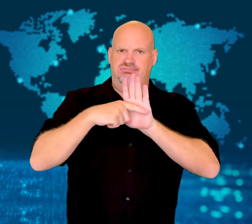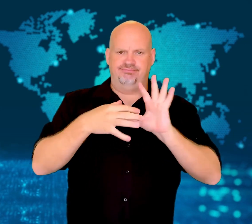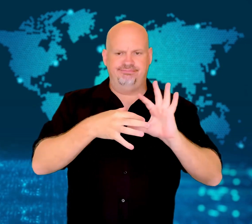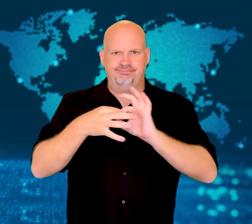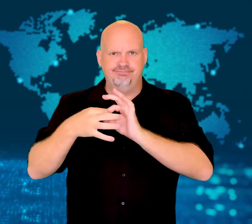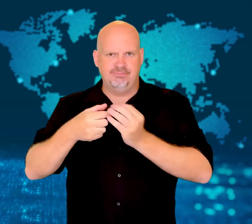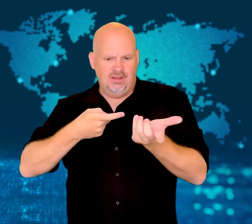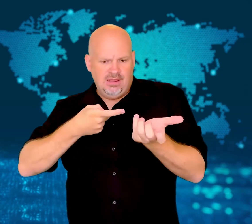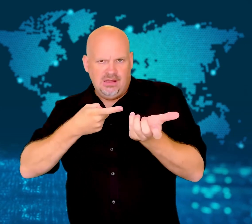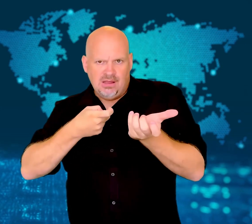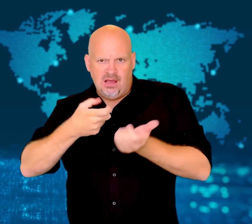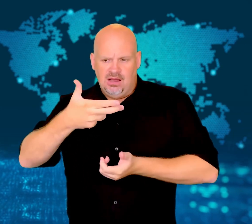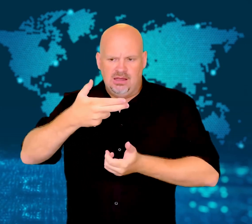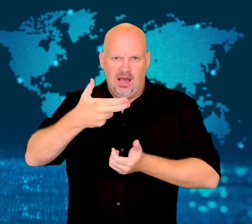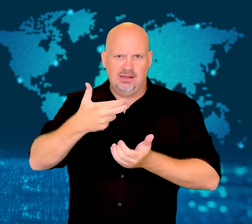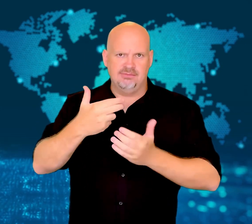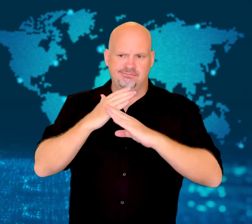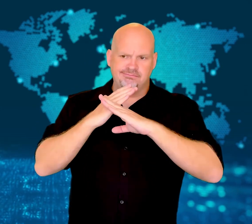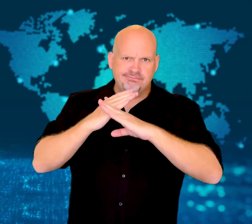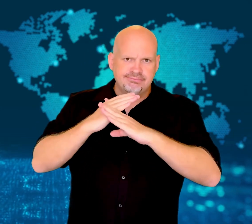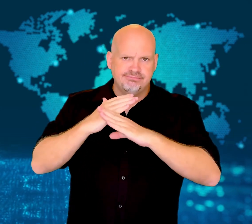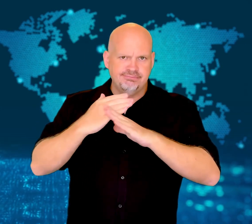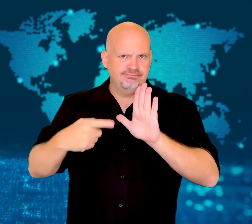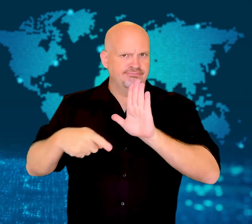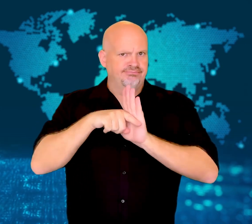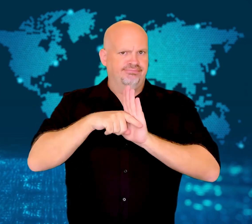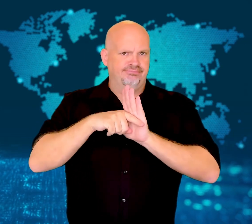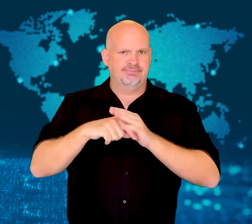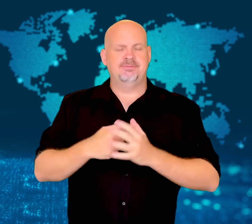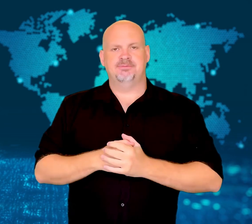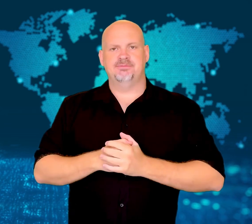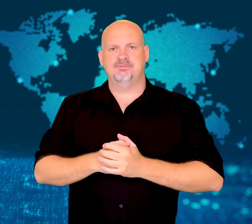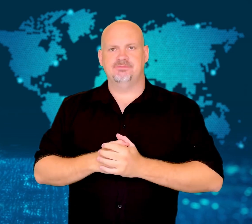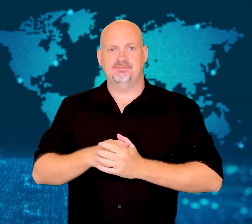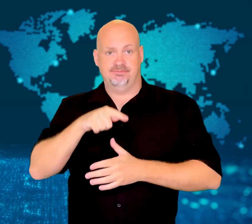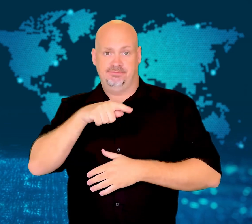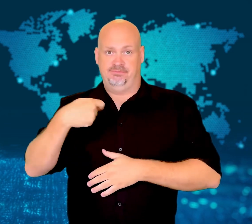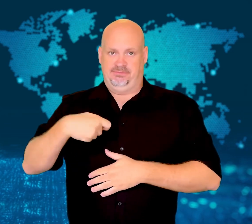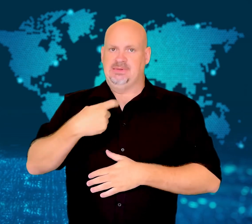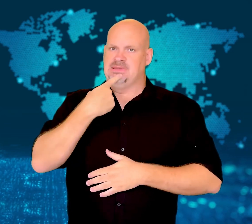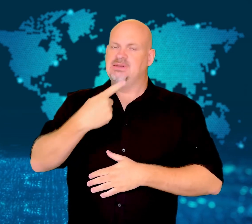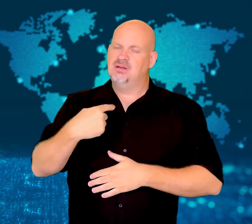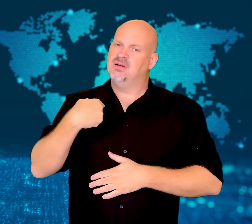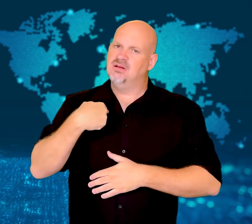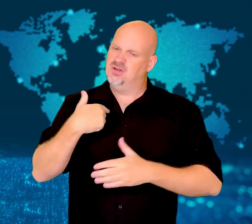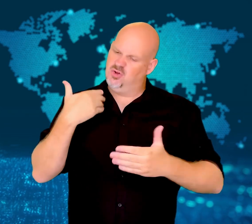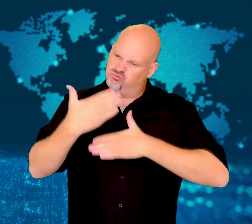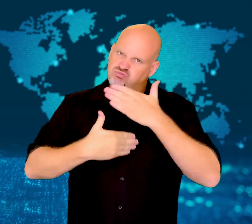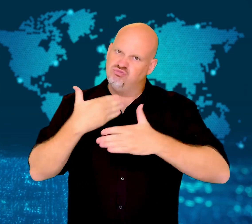the first major federal gun safety legislation in decades.